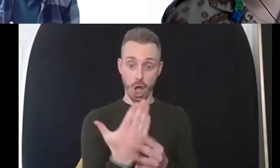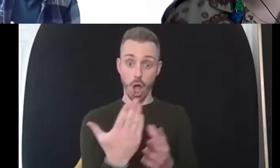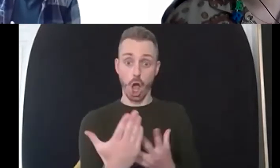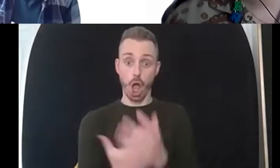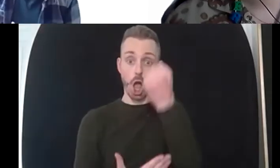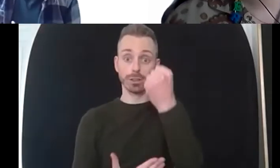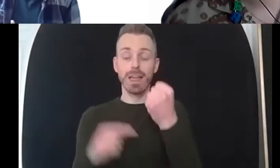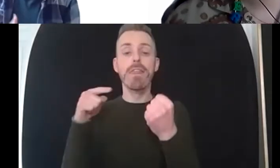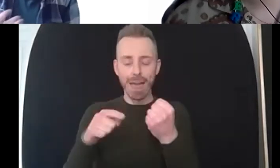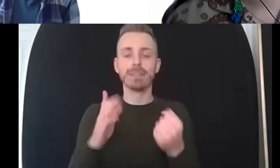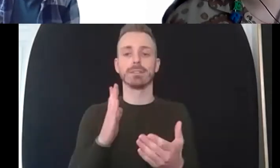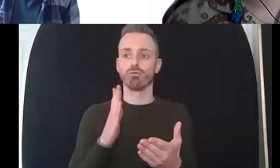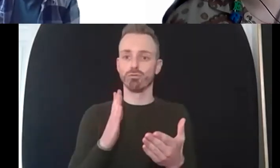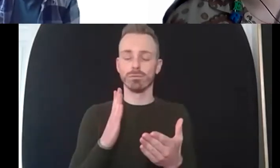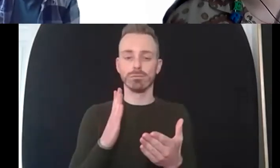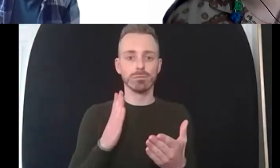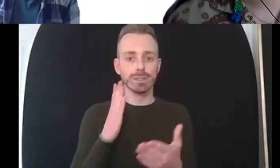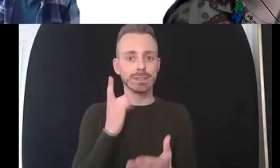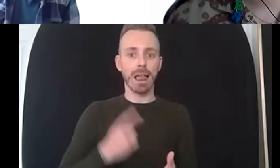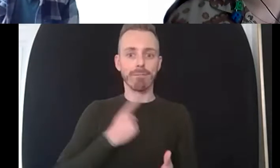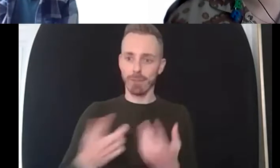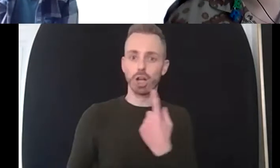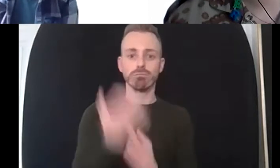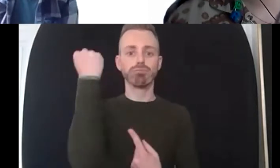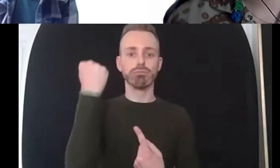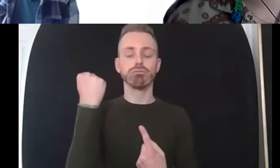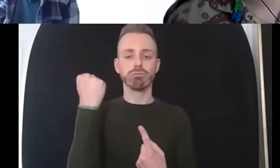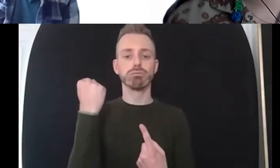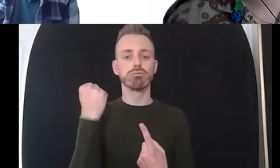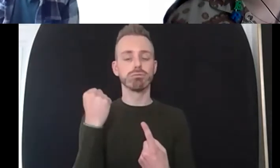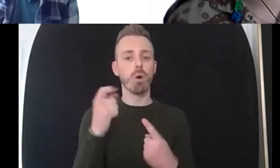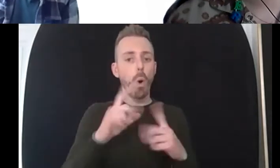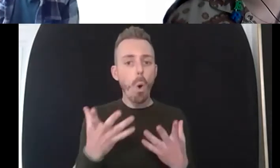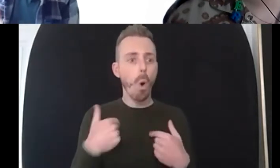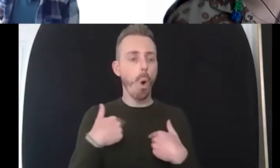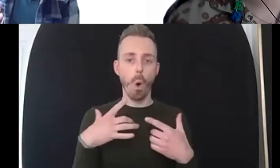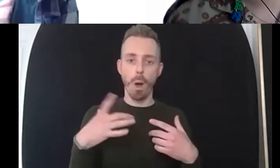um so it can be anything for anybody but you need don't need all of those areas fully fulfilled but